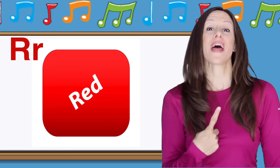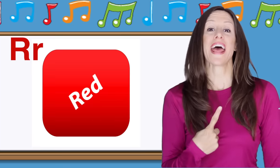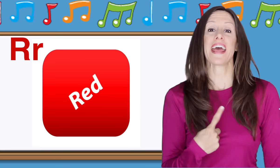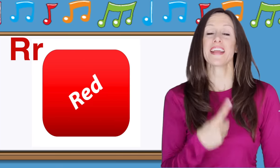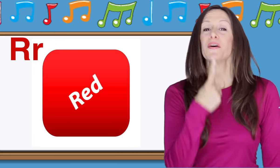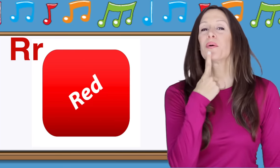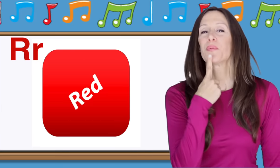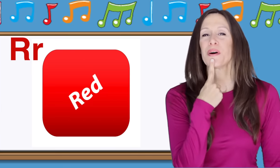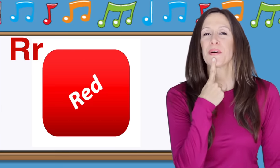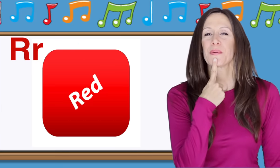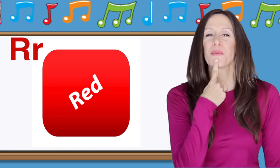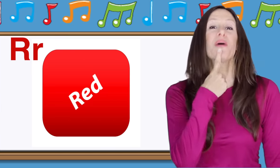R is for Red